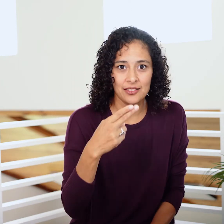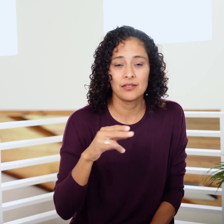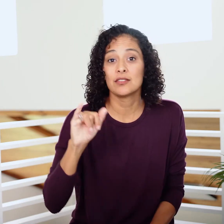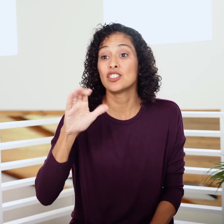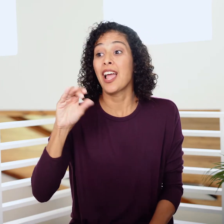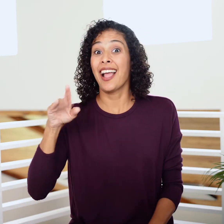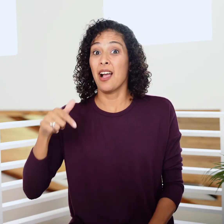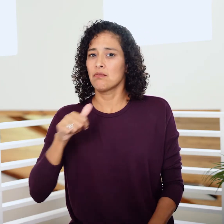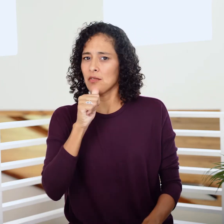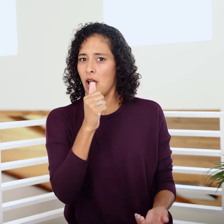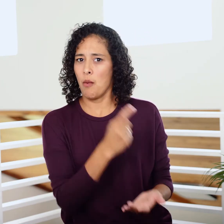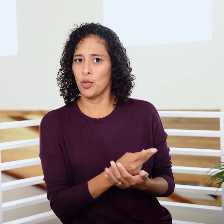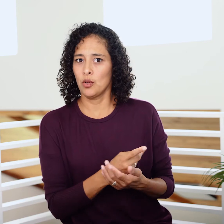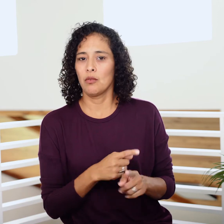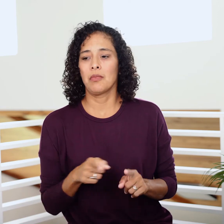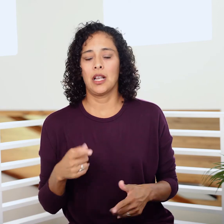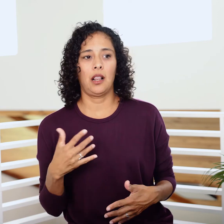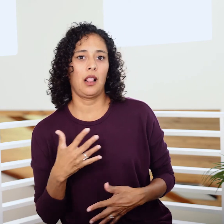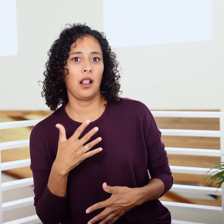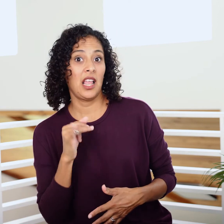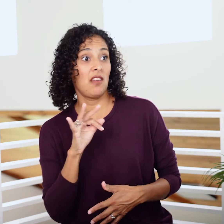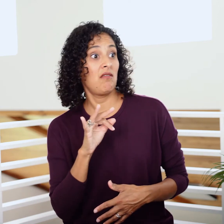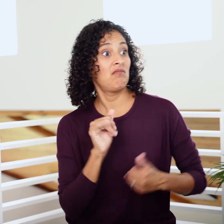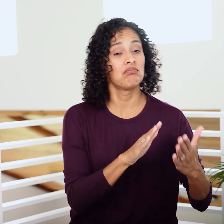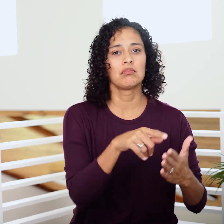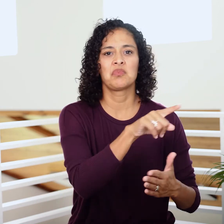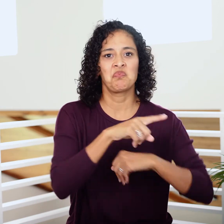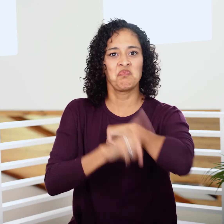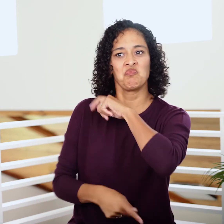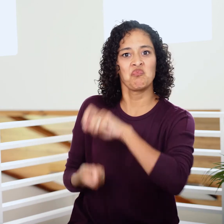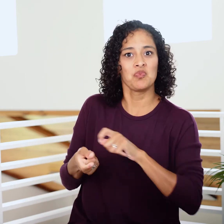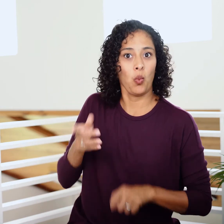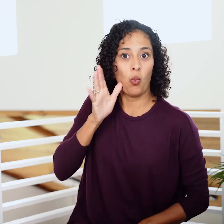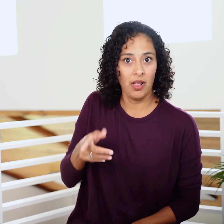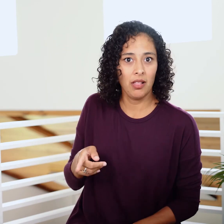Jacob disapproves, but mostly because he fears retaliation.